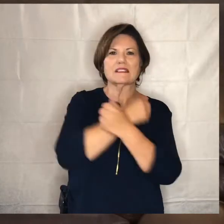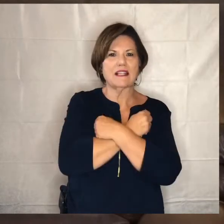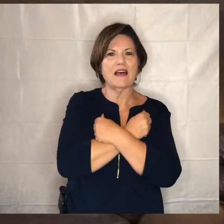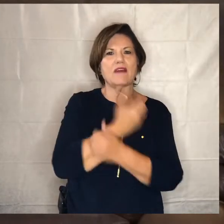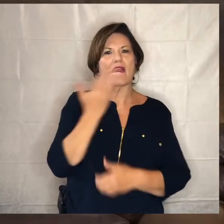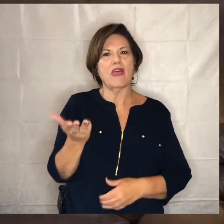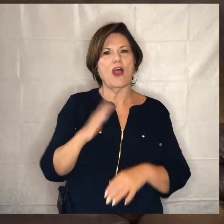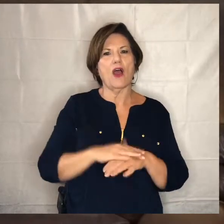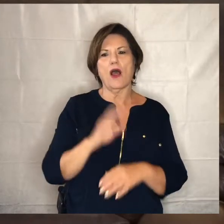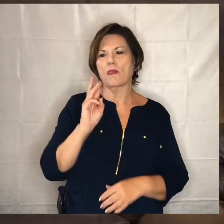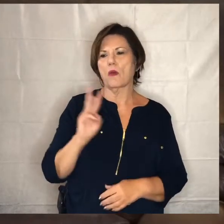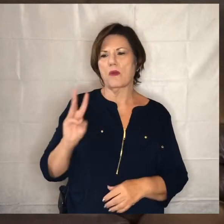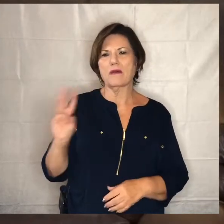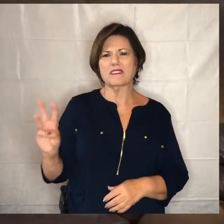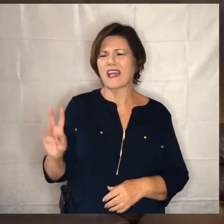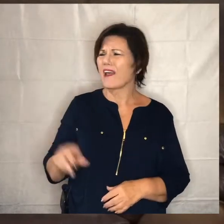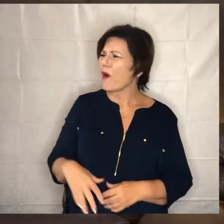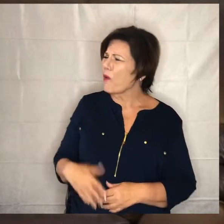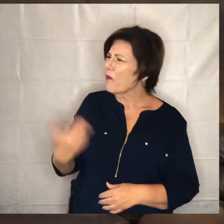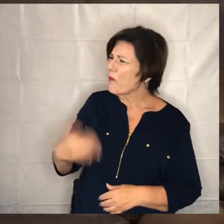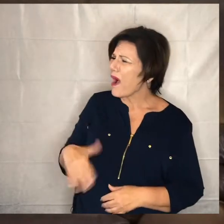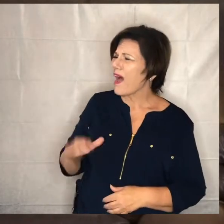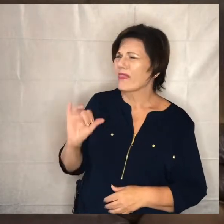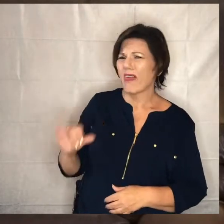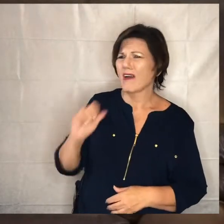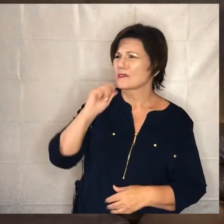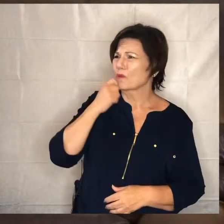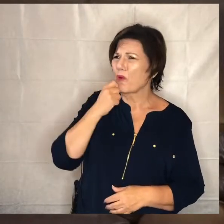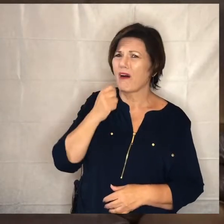yeah that's really cool i i love that i can't